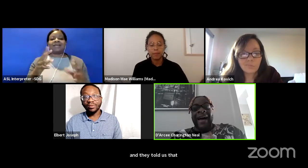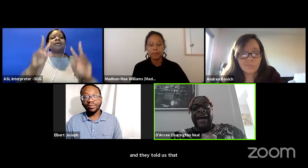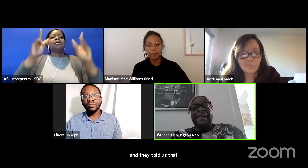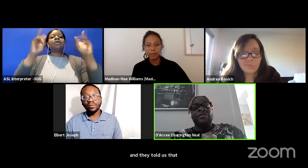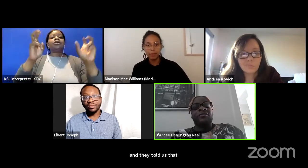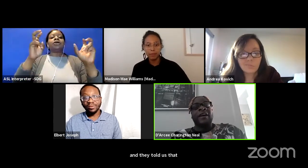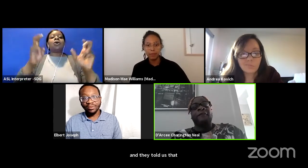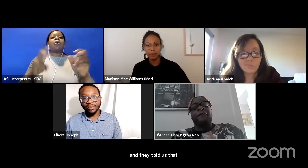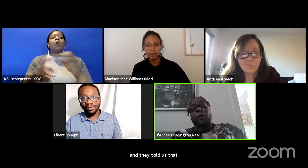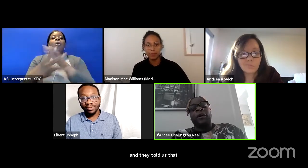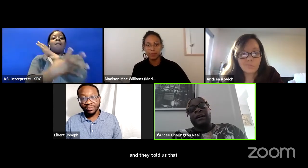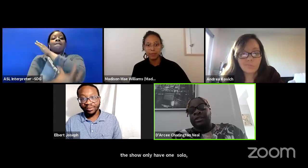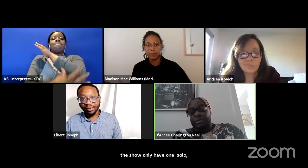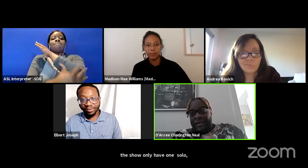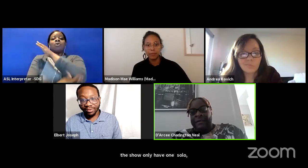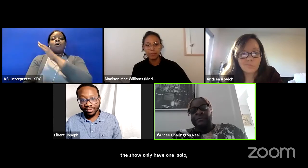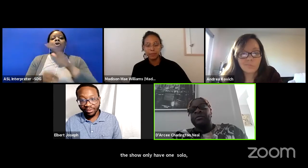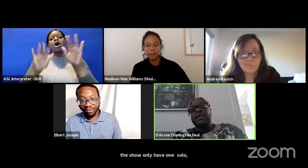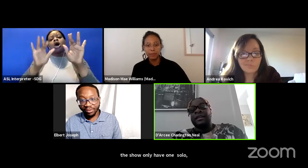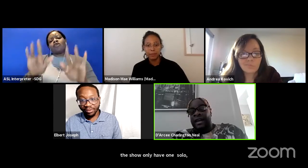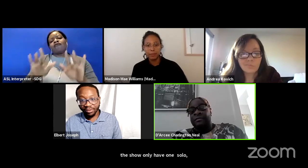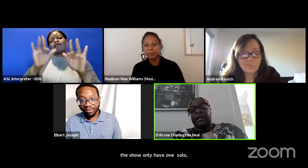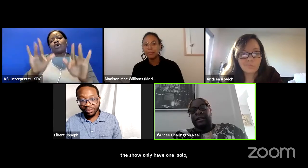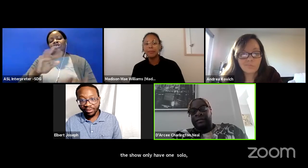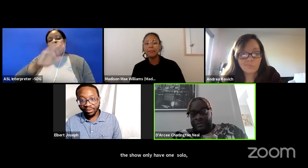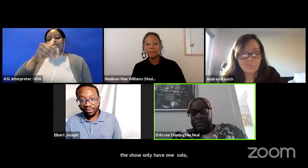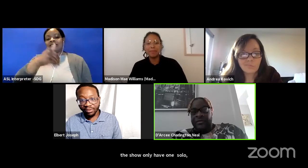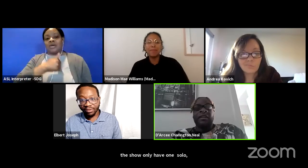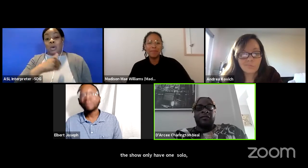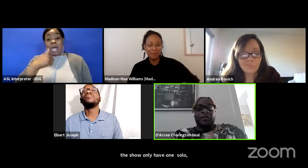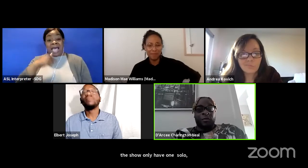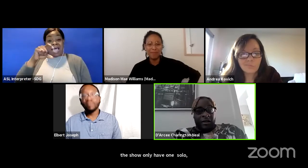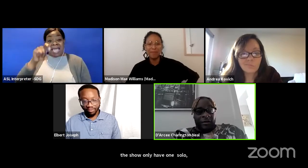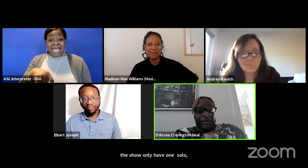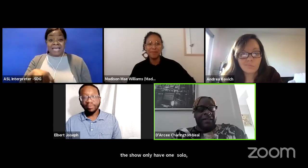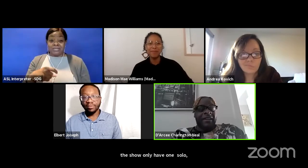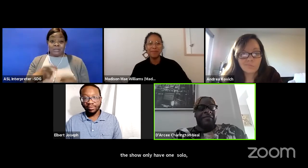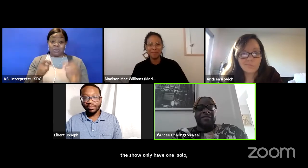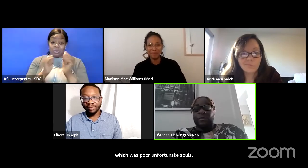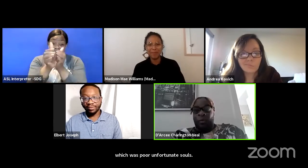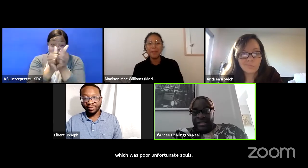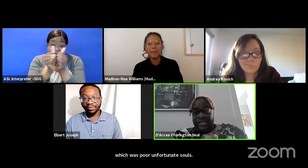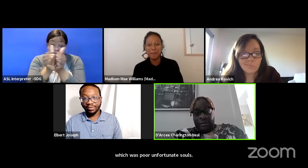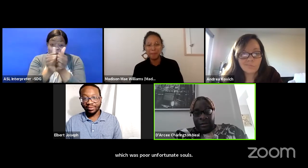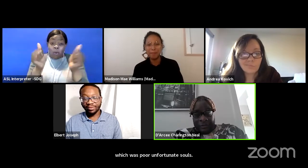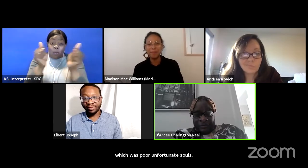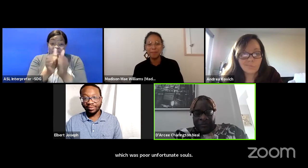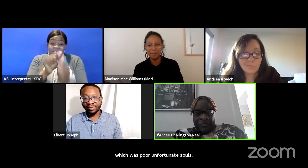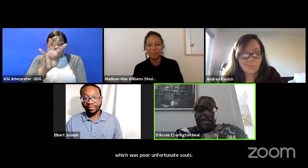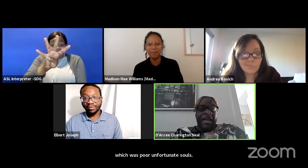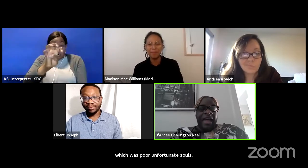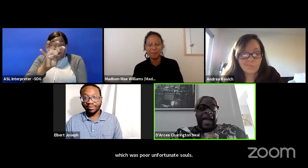I had to fight 400 gay men for the role of this one solo.